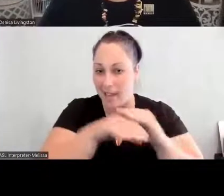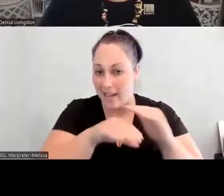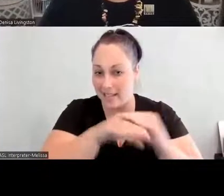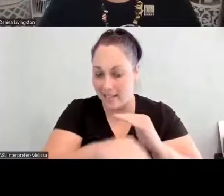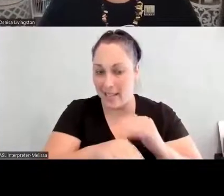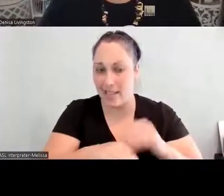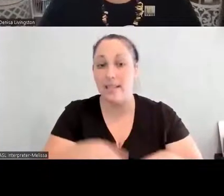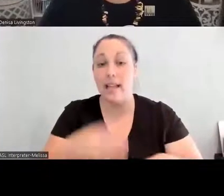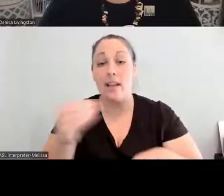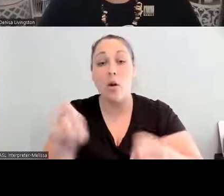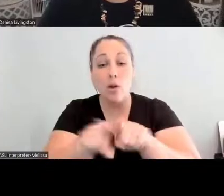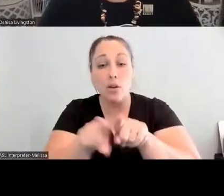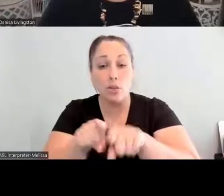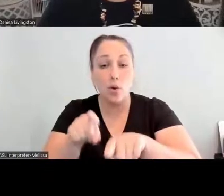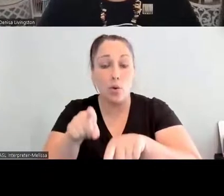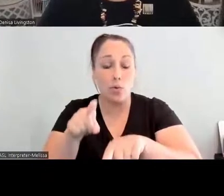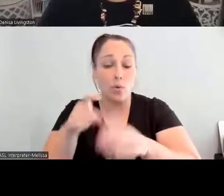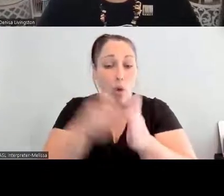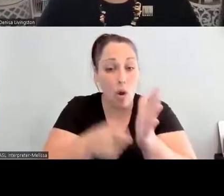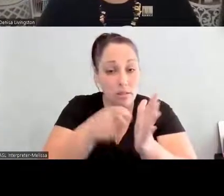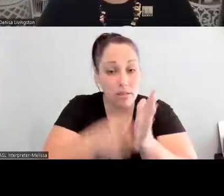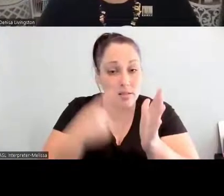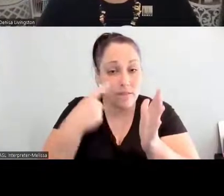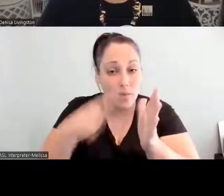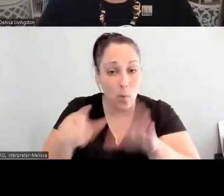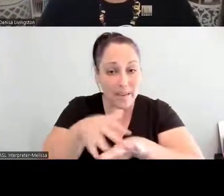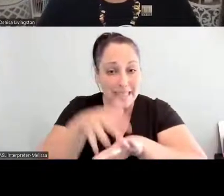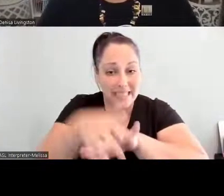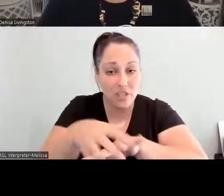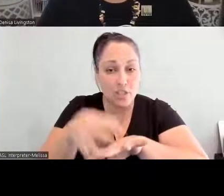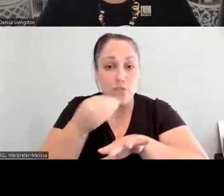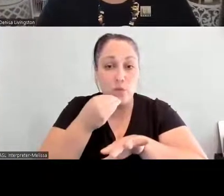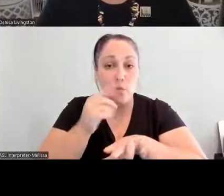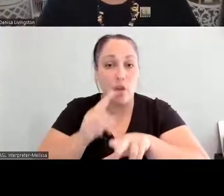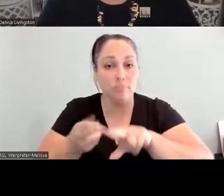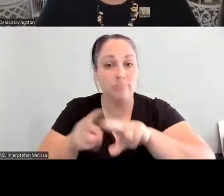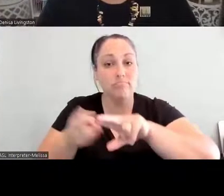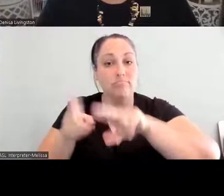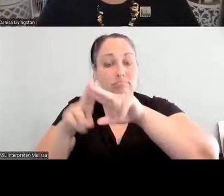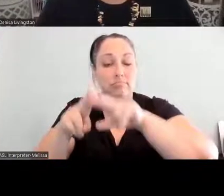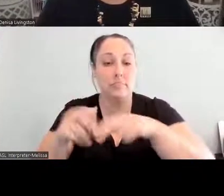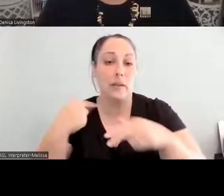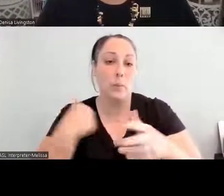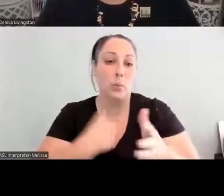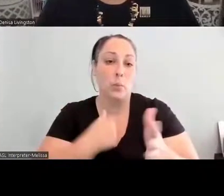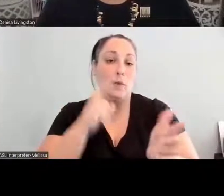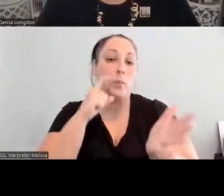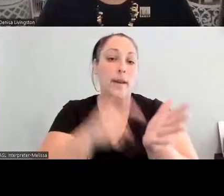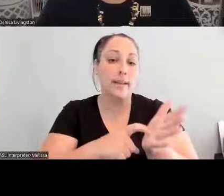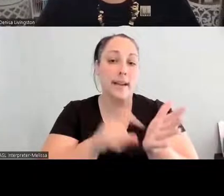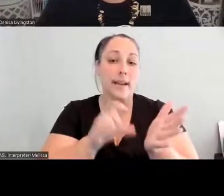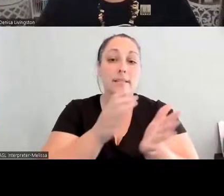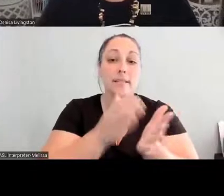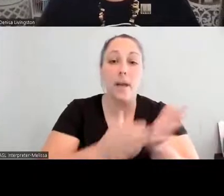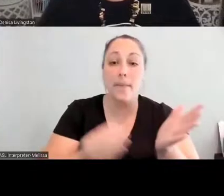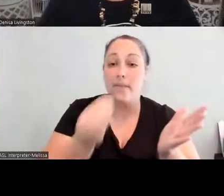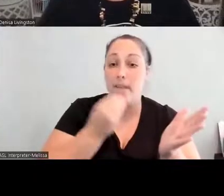increasing, and so what we've also been recognizing, you know, are some of those foods that are keeping our communities whole,